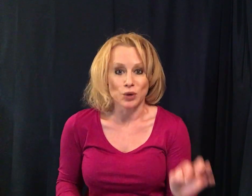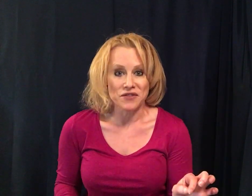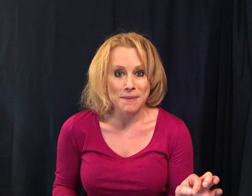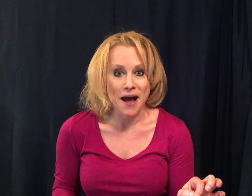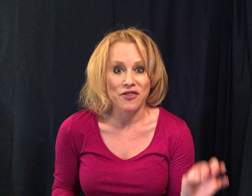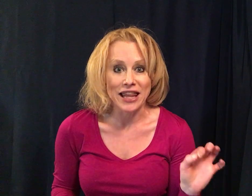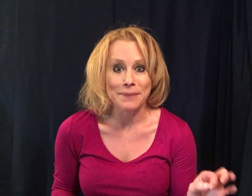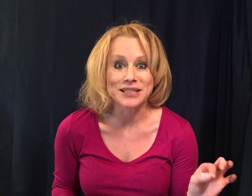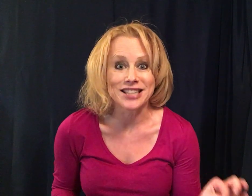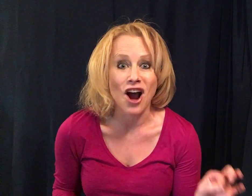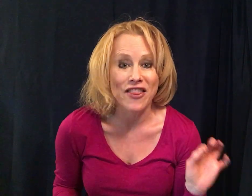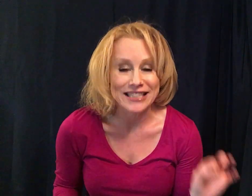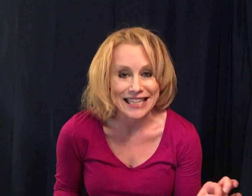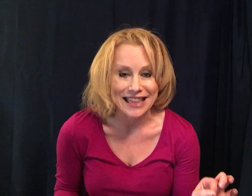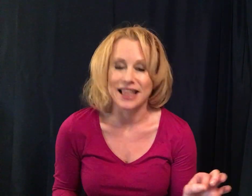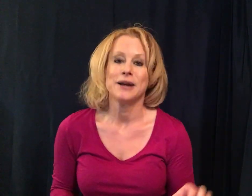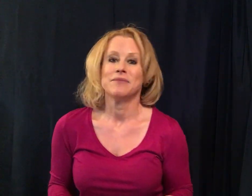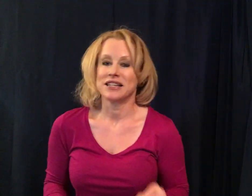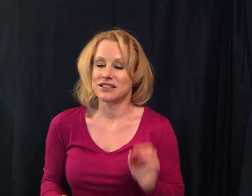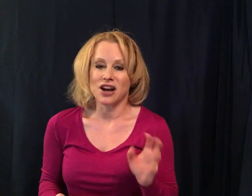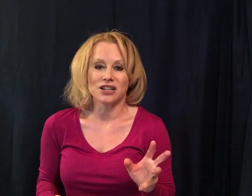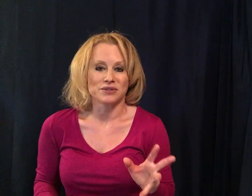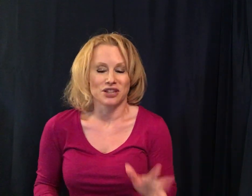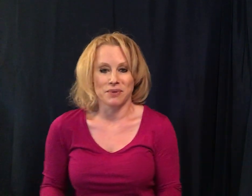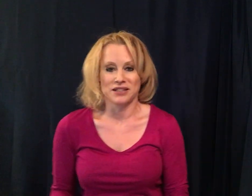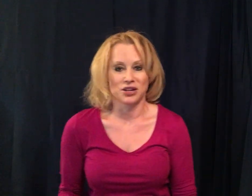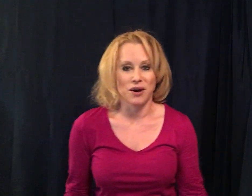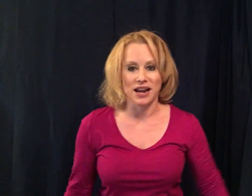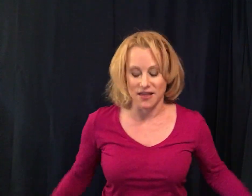roof of the mouth the lips the tongue and the teeth it's a tongue twister but it's great and